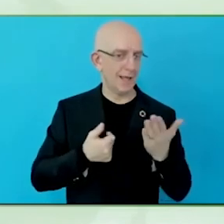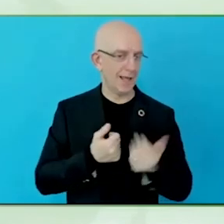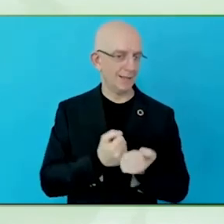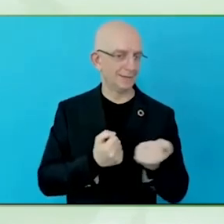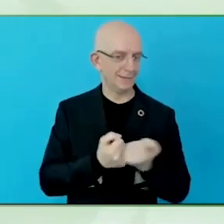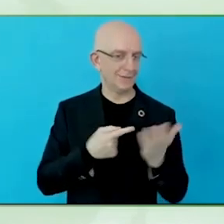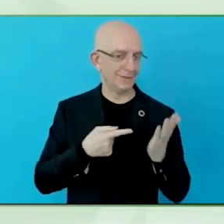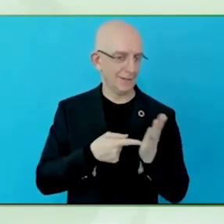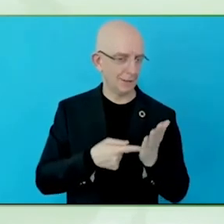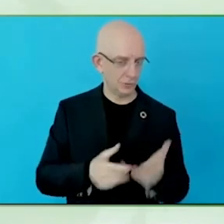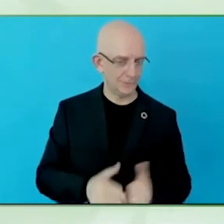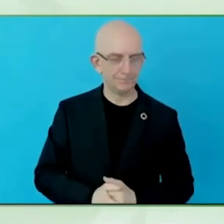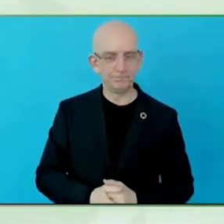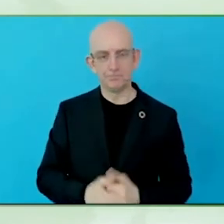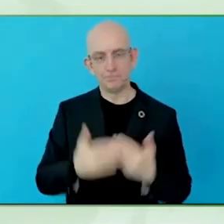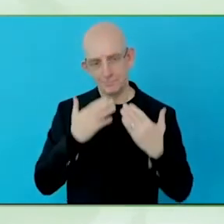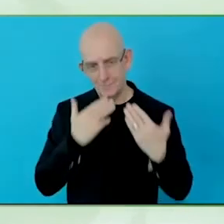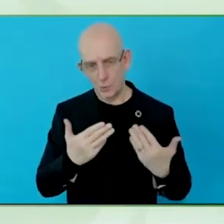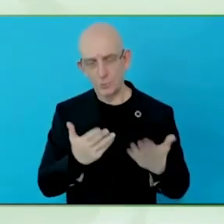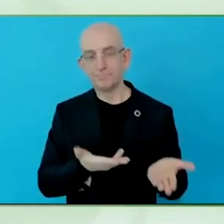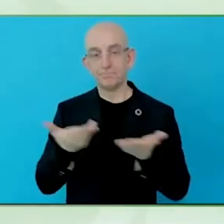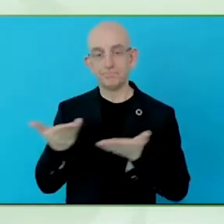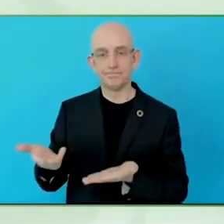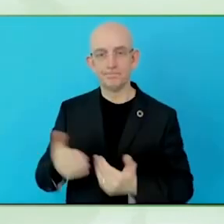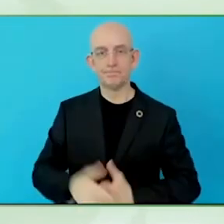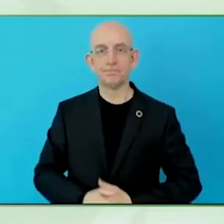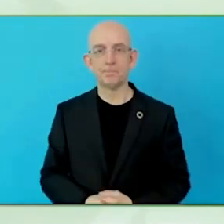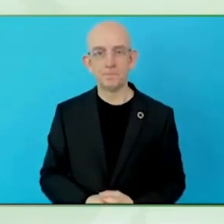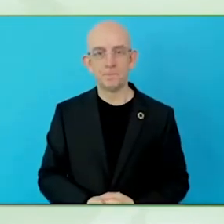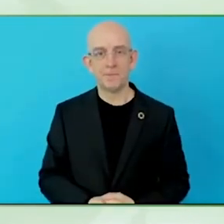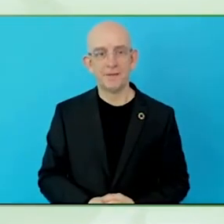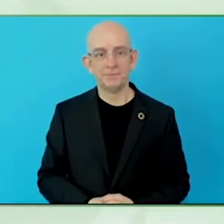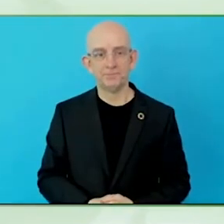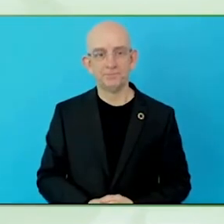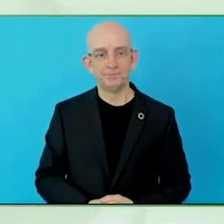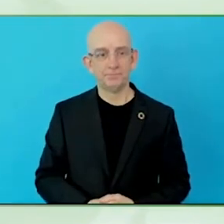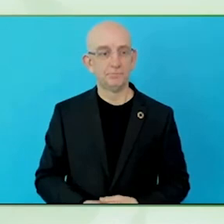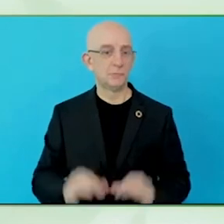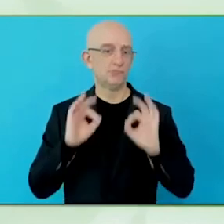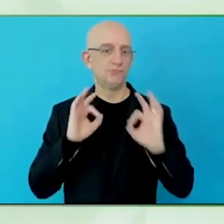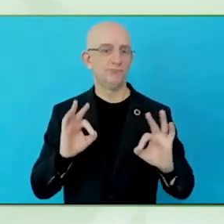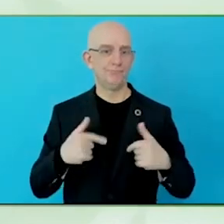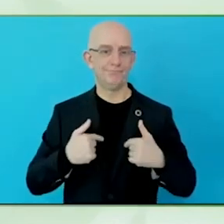My name is Luc de Witte, in my daily life, I work as a professor of technology